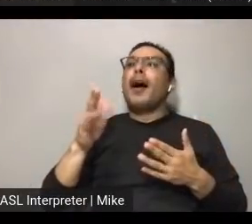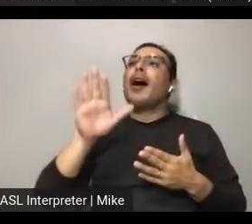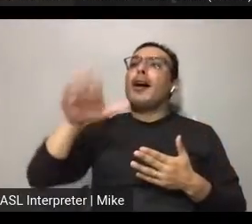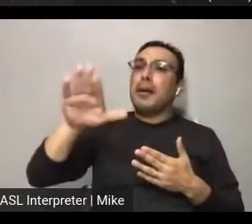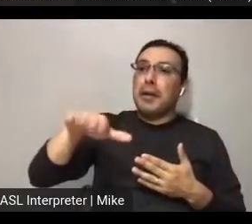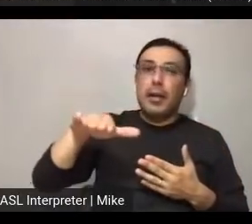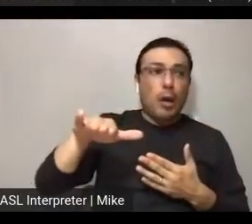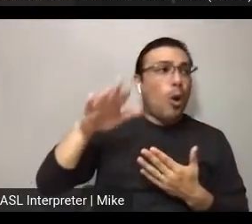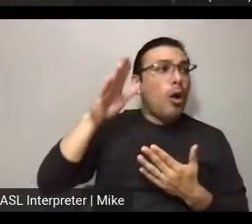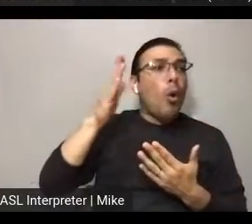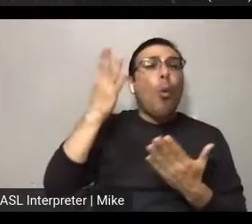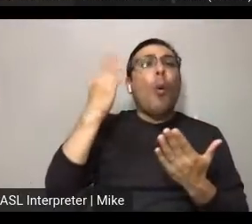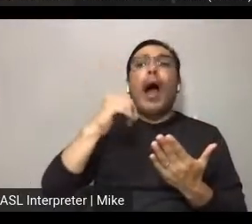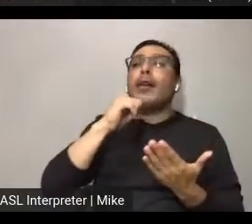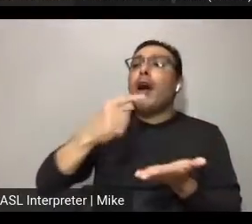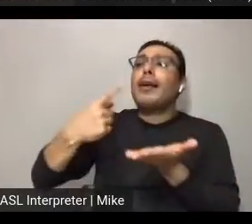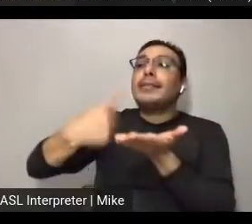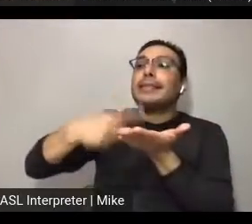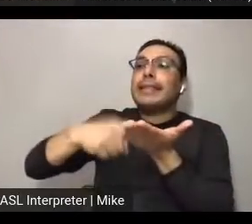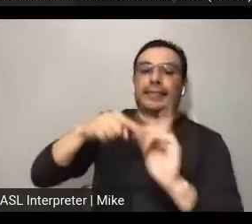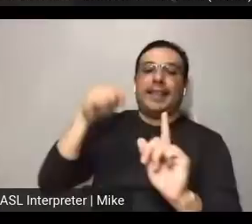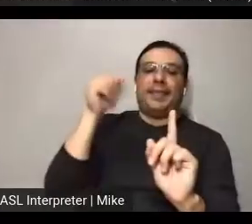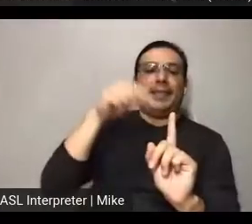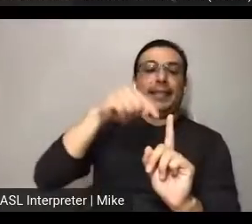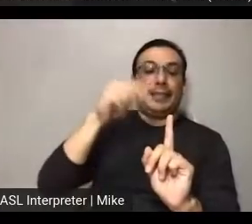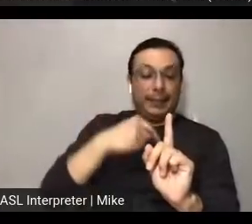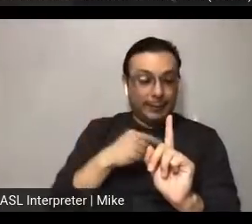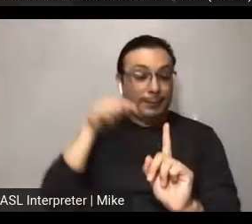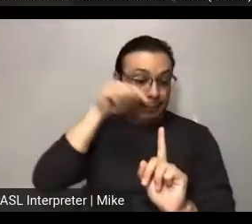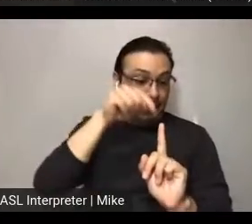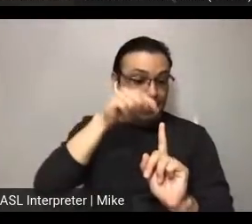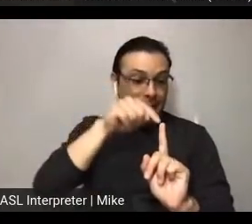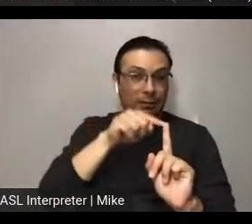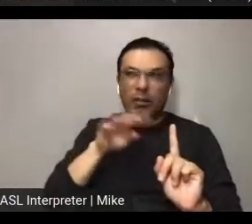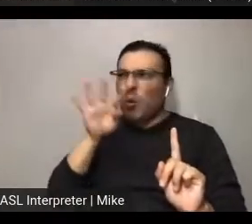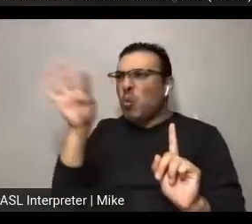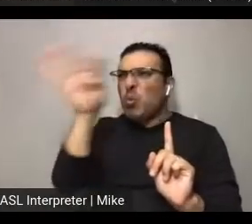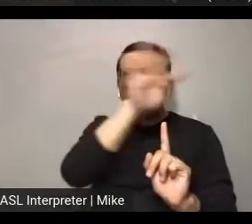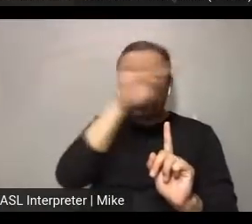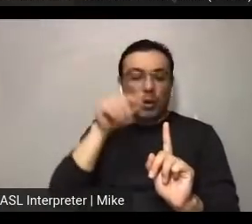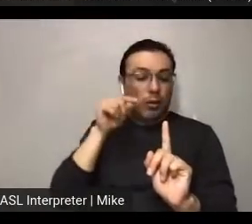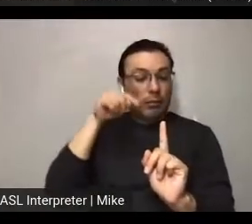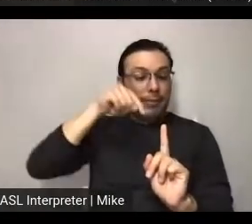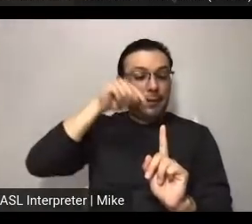about this. Like, let's dialogue? And providing tools and resources and